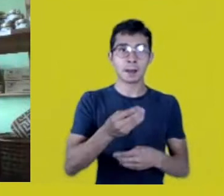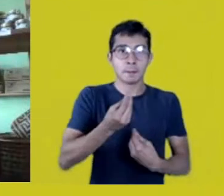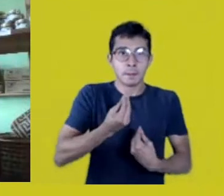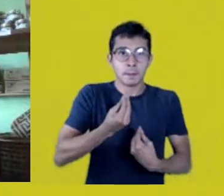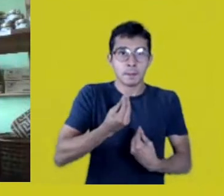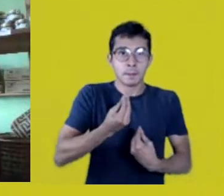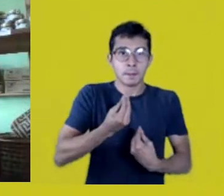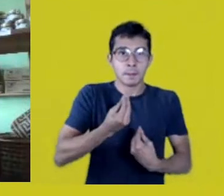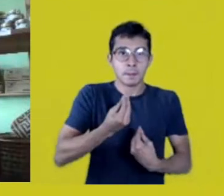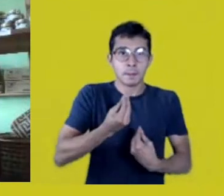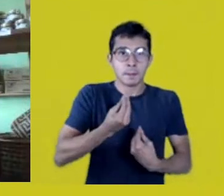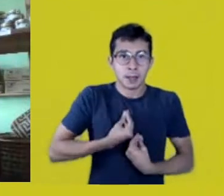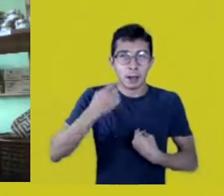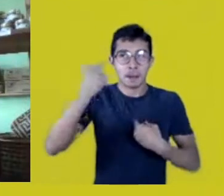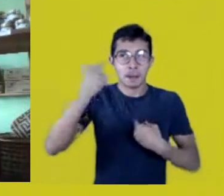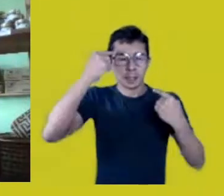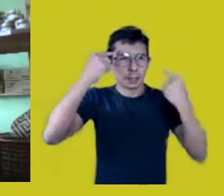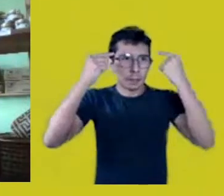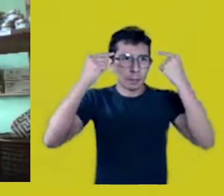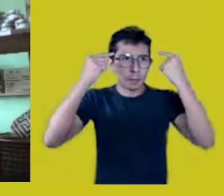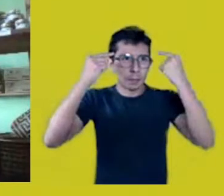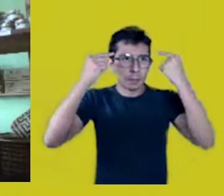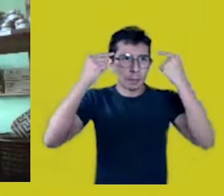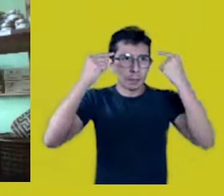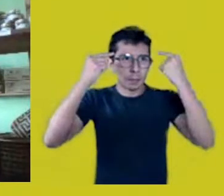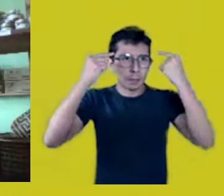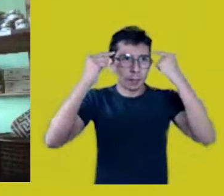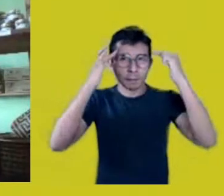they’re corresponding images to me.